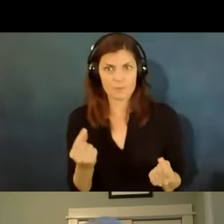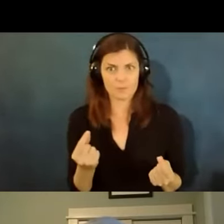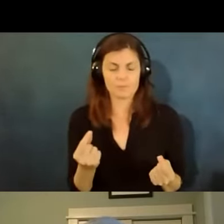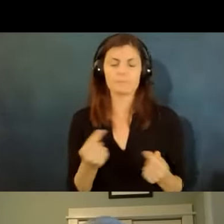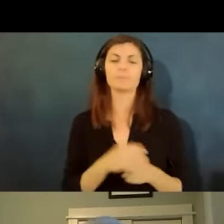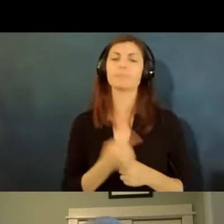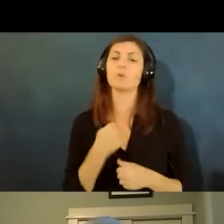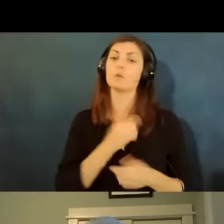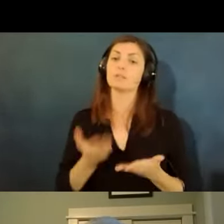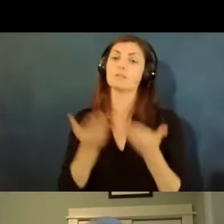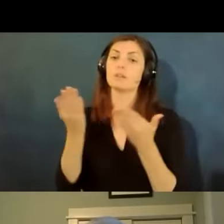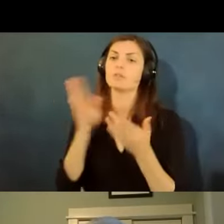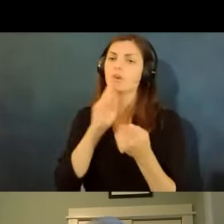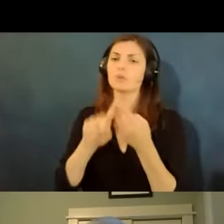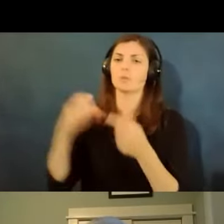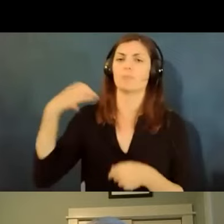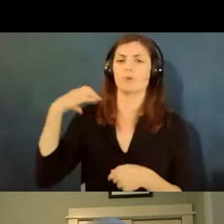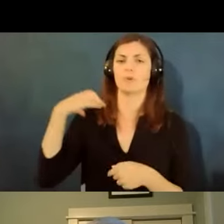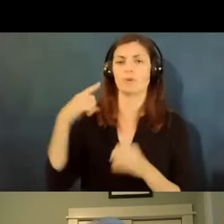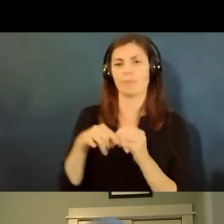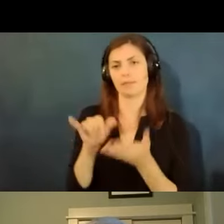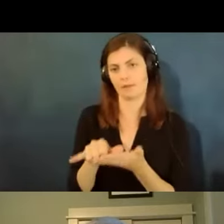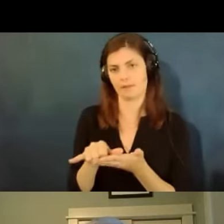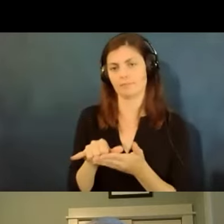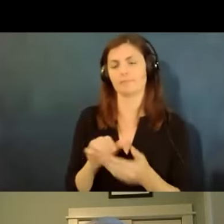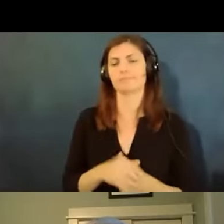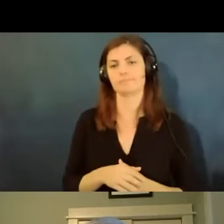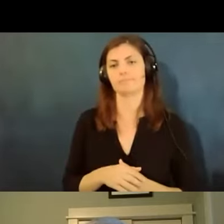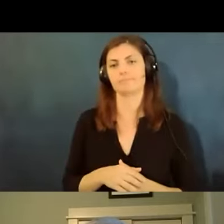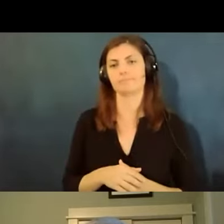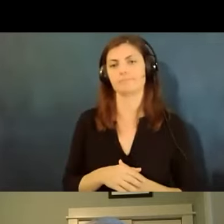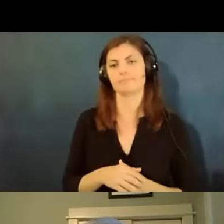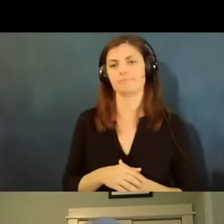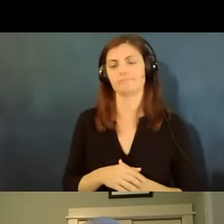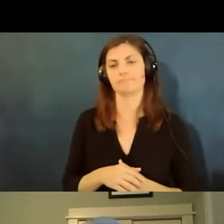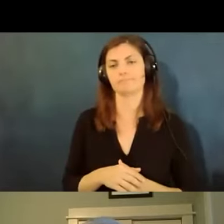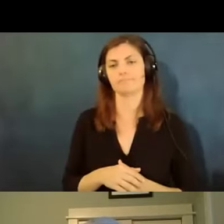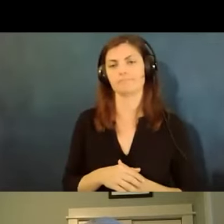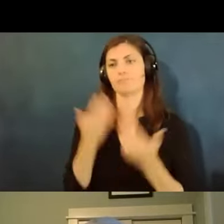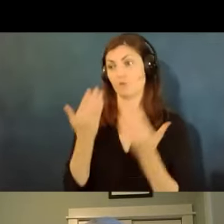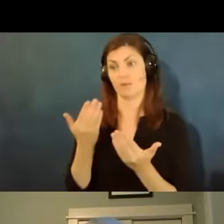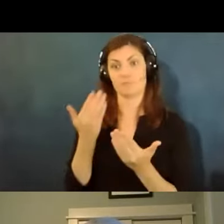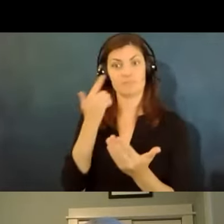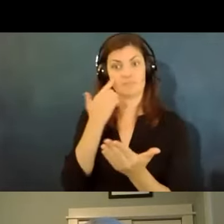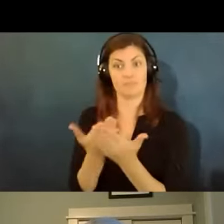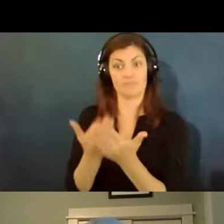you talk to the employer about it um and uh you know document that you've called their attention